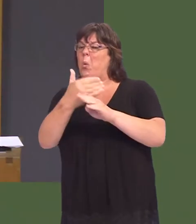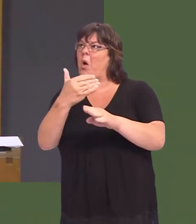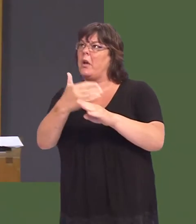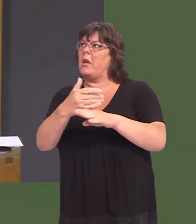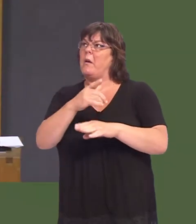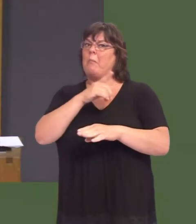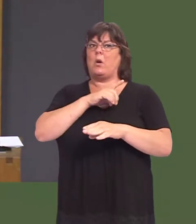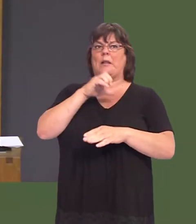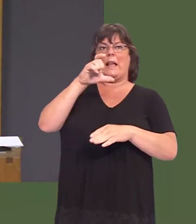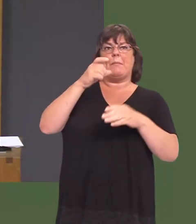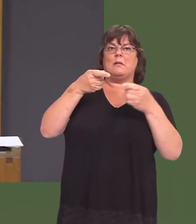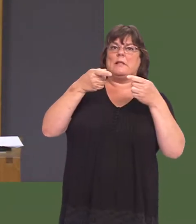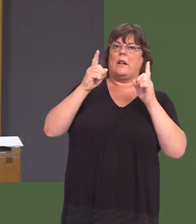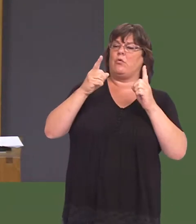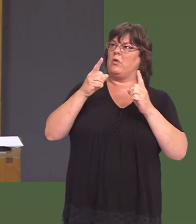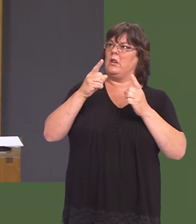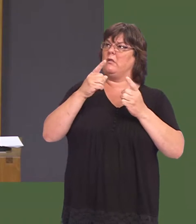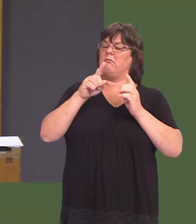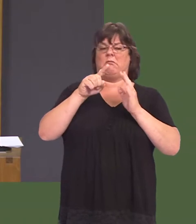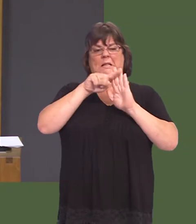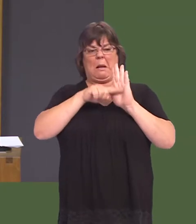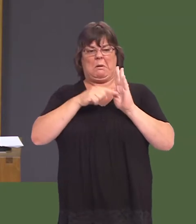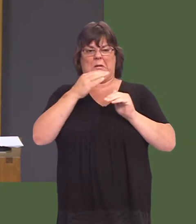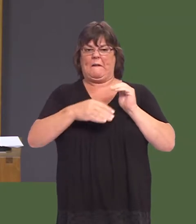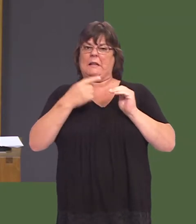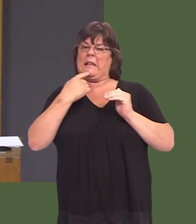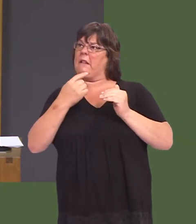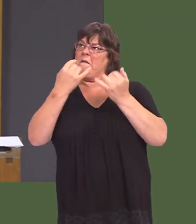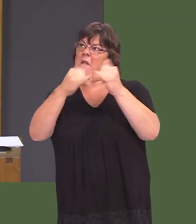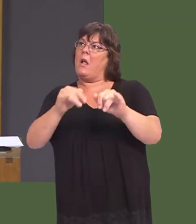nothing in the Cabinet Secretaryís statement to that effectóbut because of a technical